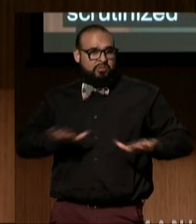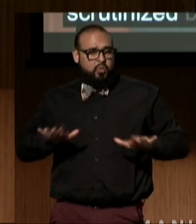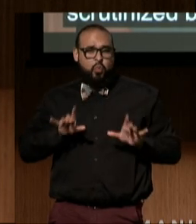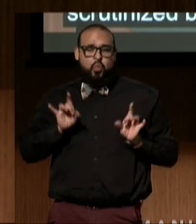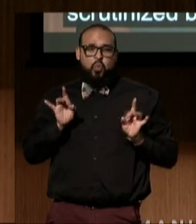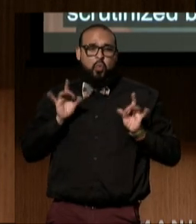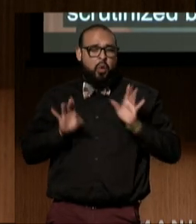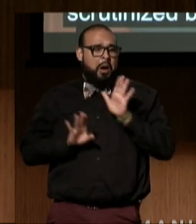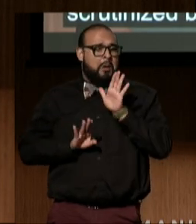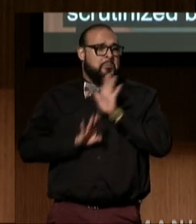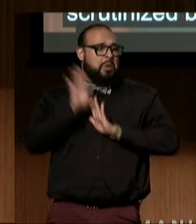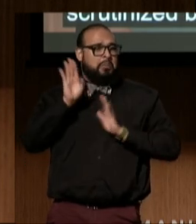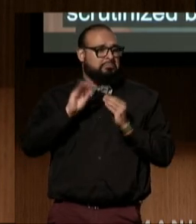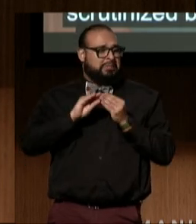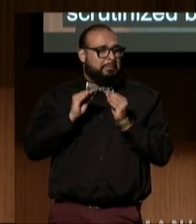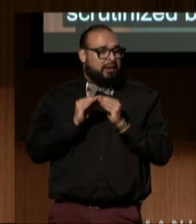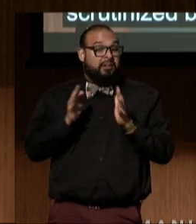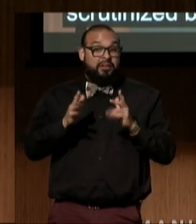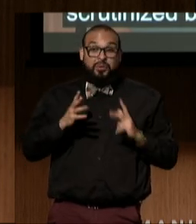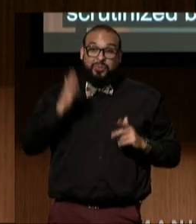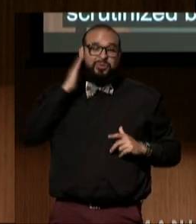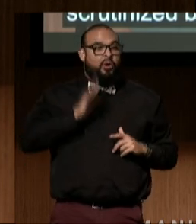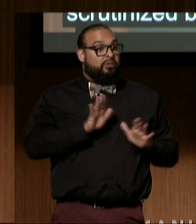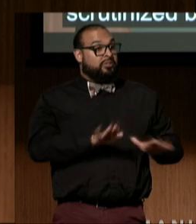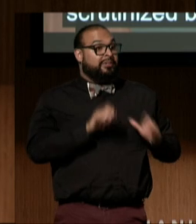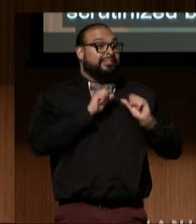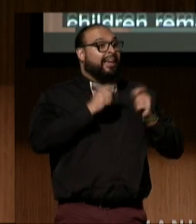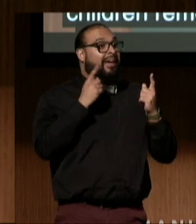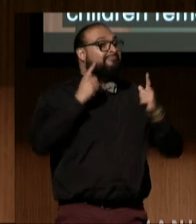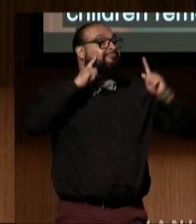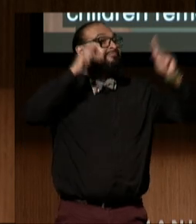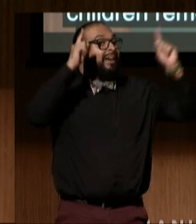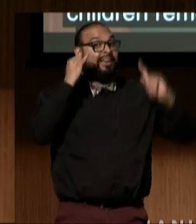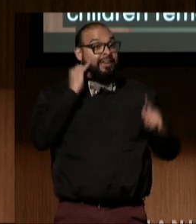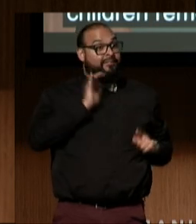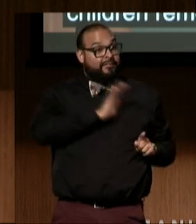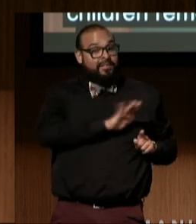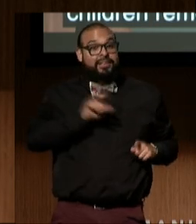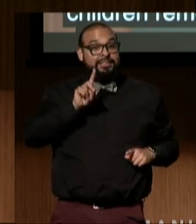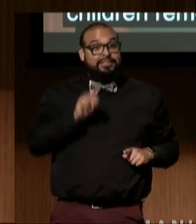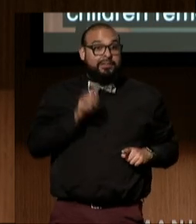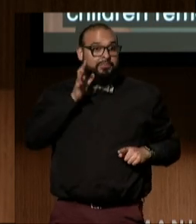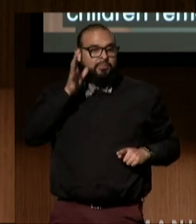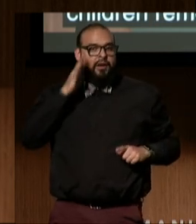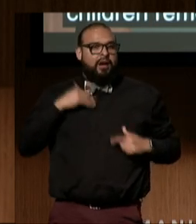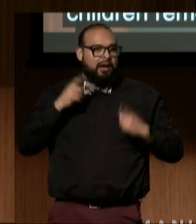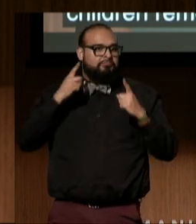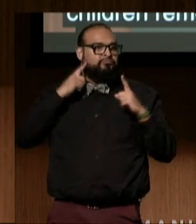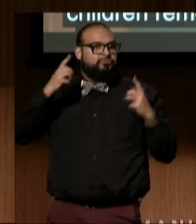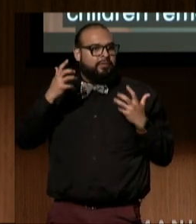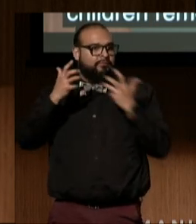We know that children can thrive when their disabled parents receive effective accommodations and supports.